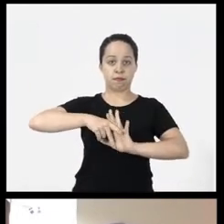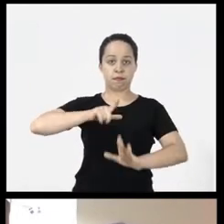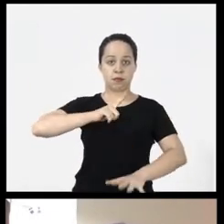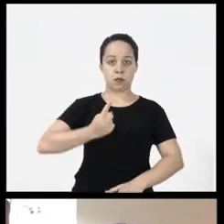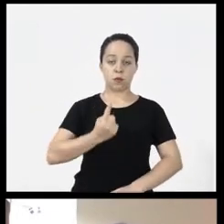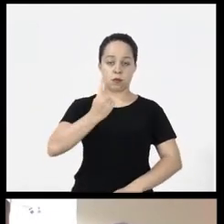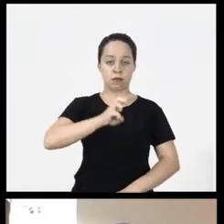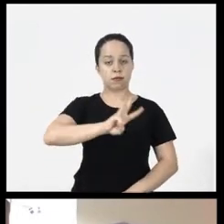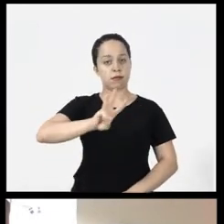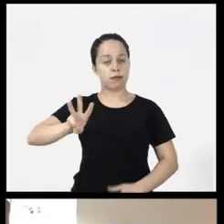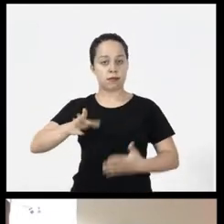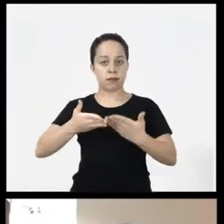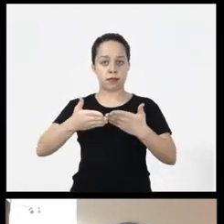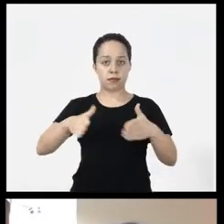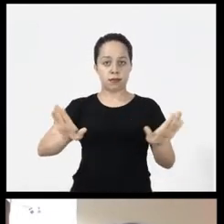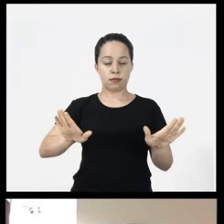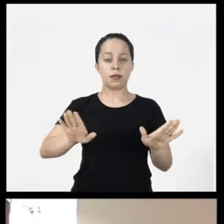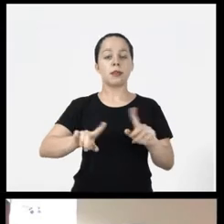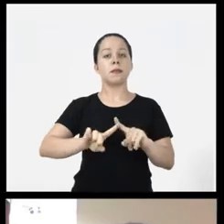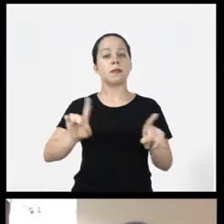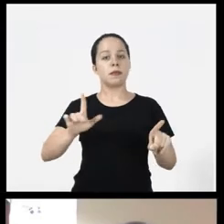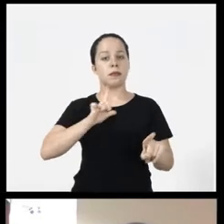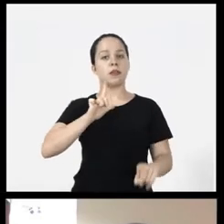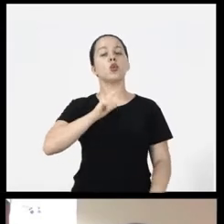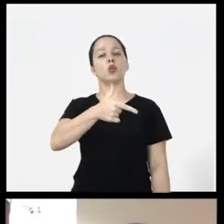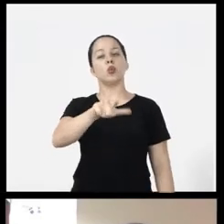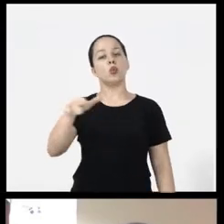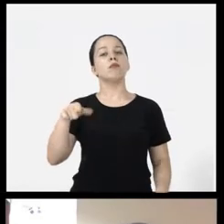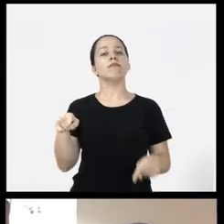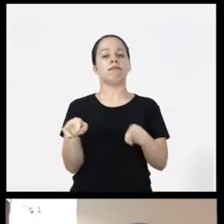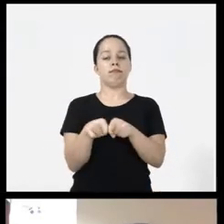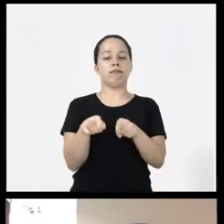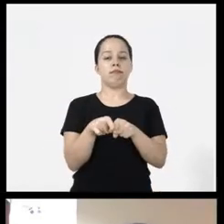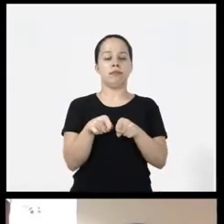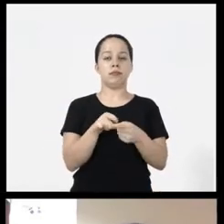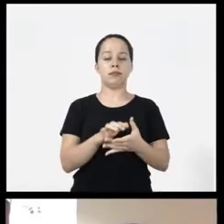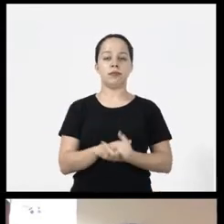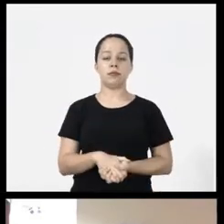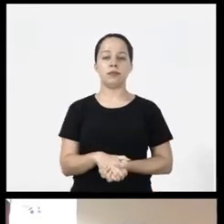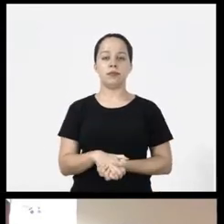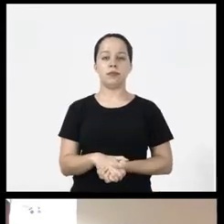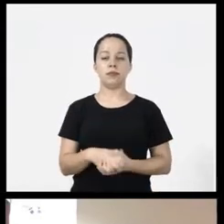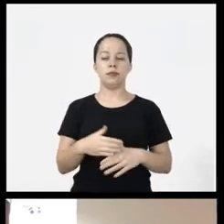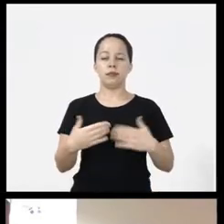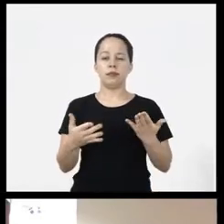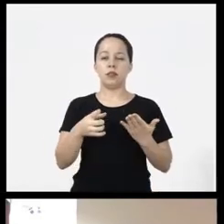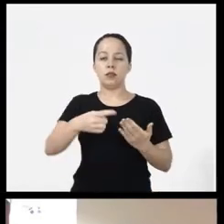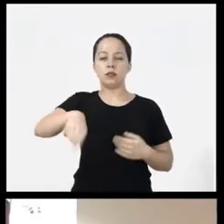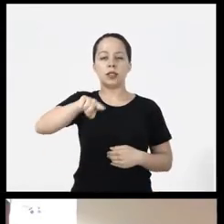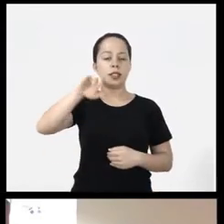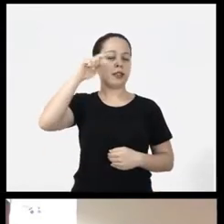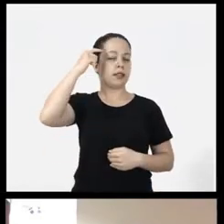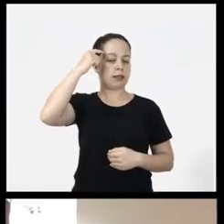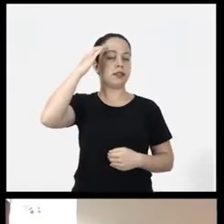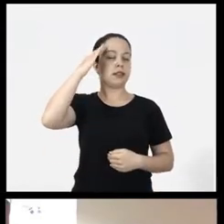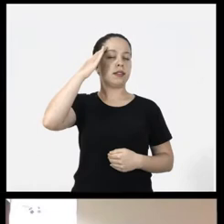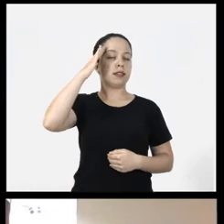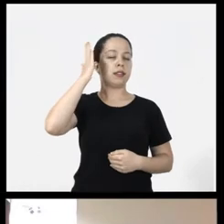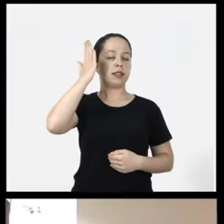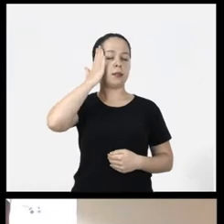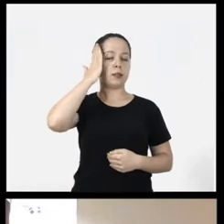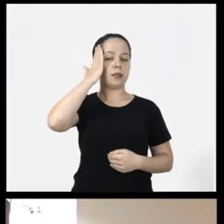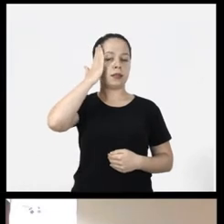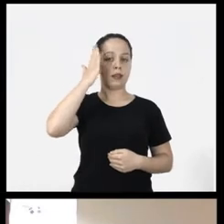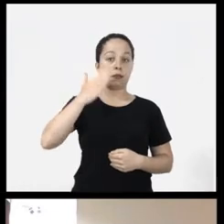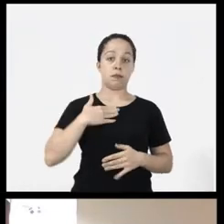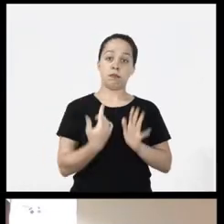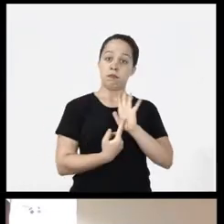open repositories inverts them but there are other good ones so just for you to have an idea I bring